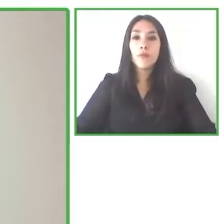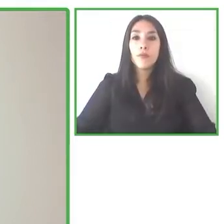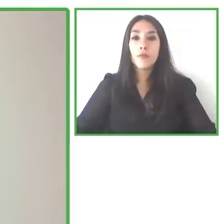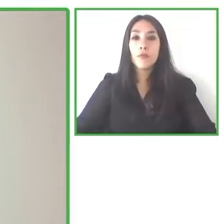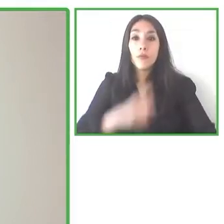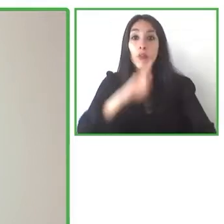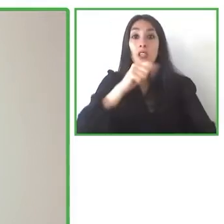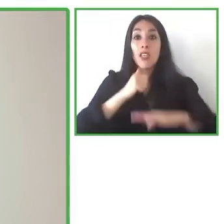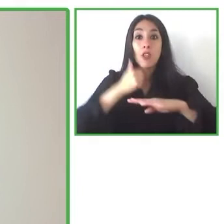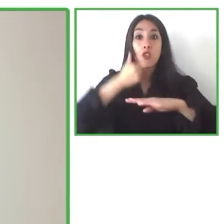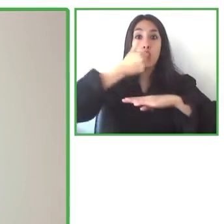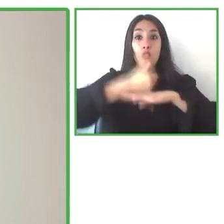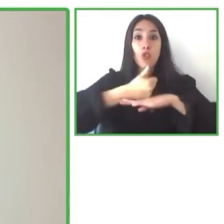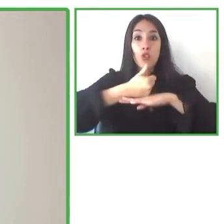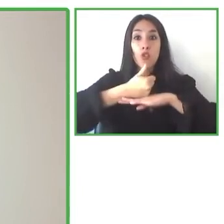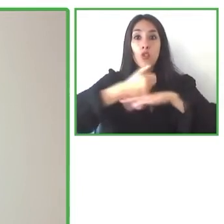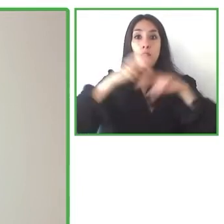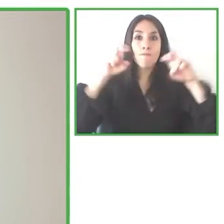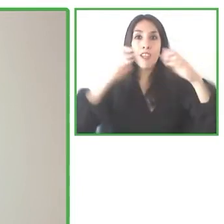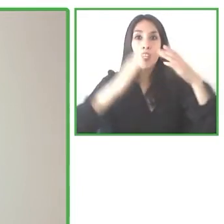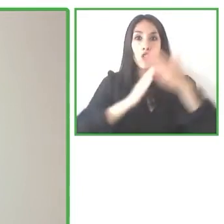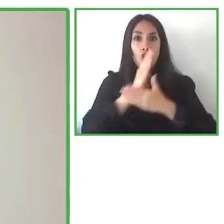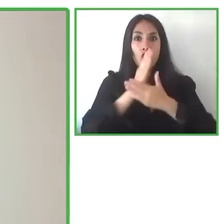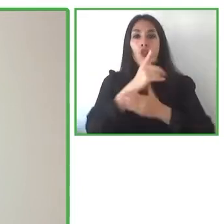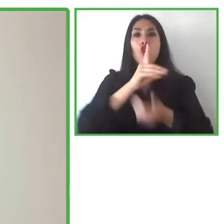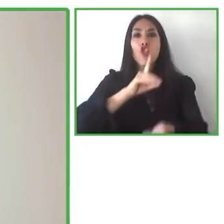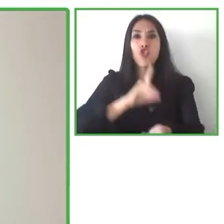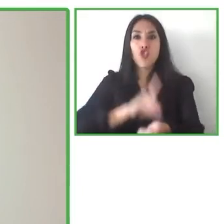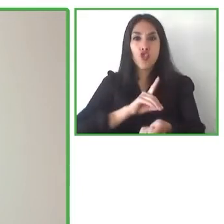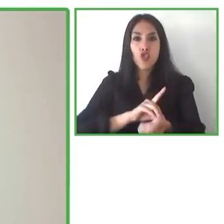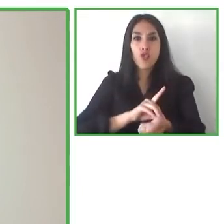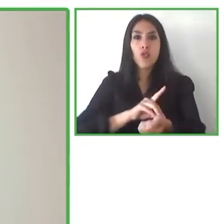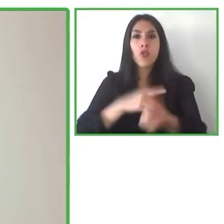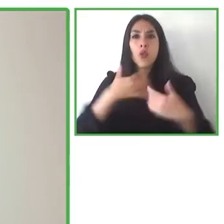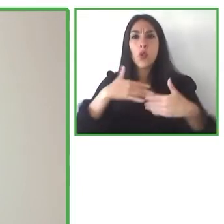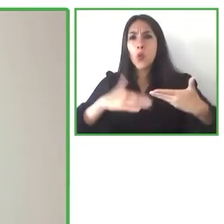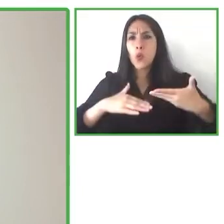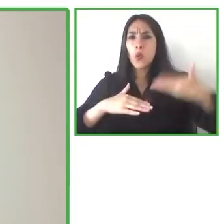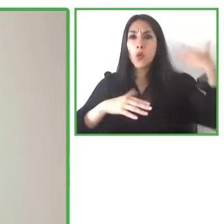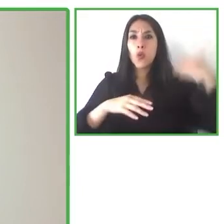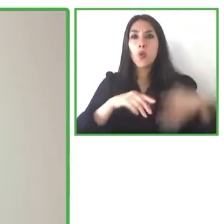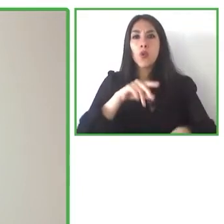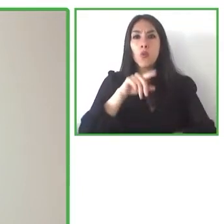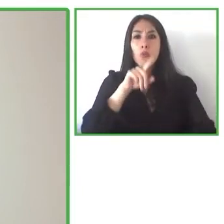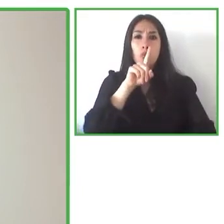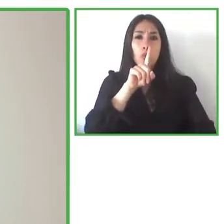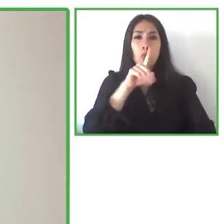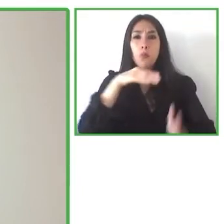accessibility but since 2004 I’ve been working in this area of the inclusion of people